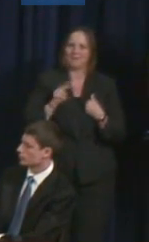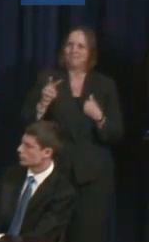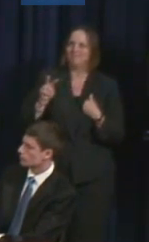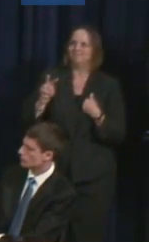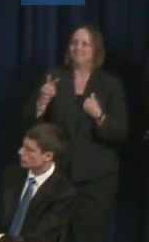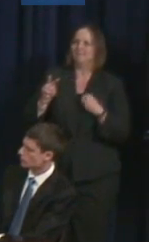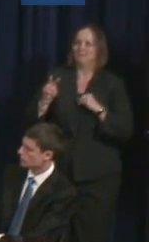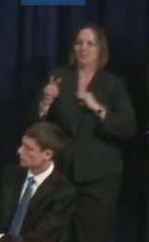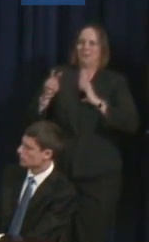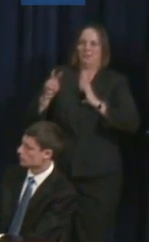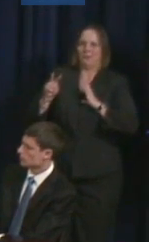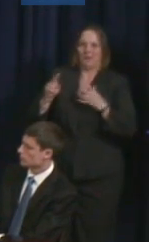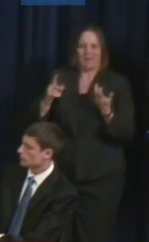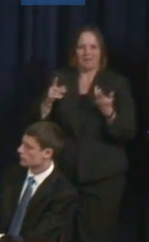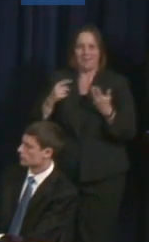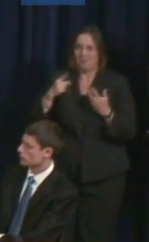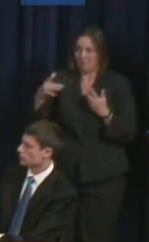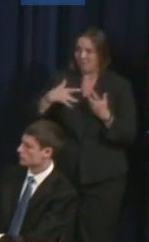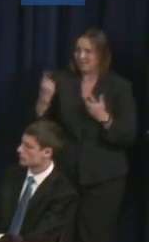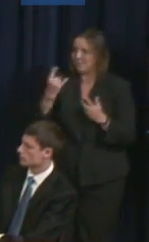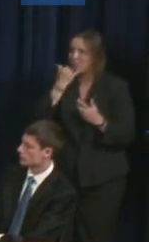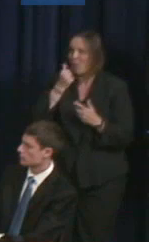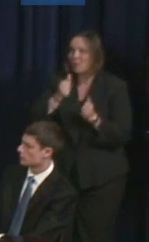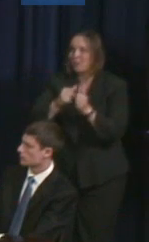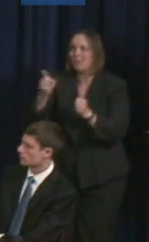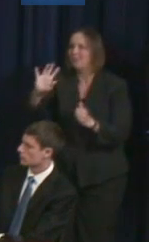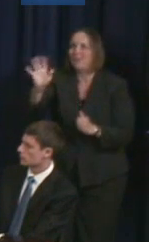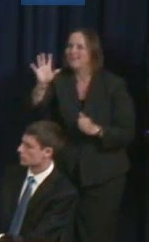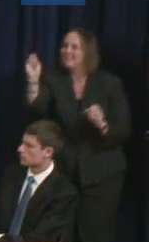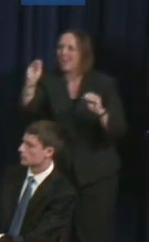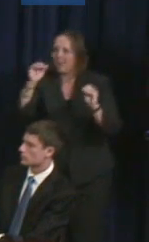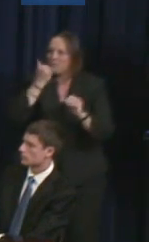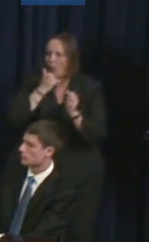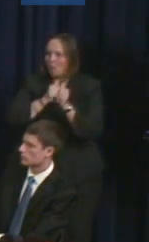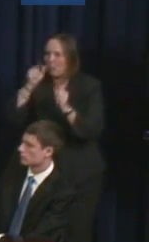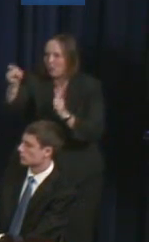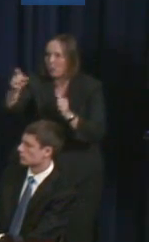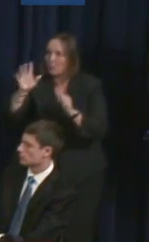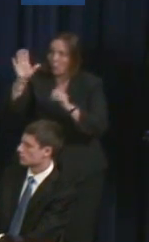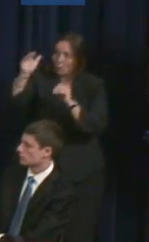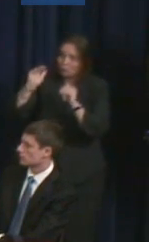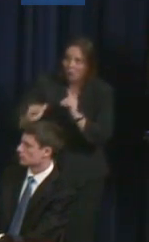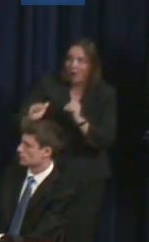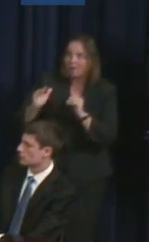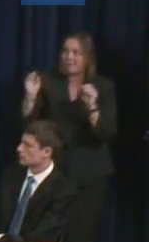And I thought there was something wrong with me. And I'm like, "There's nothing wrong with you. There's nothing wrong with your child."